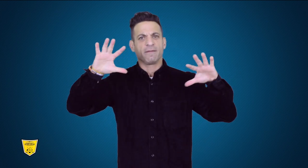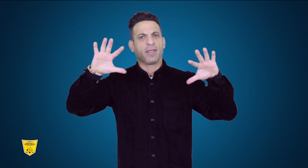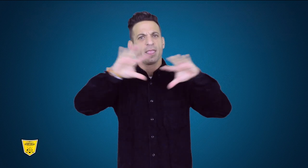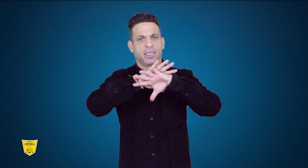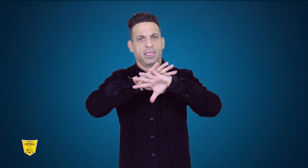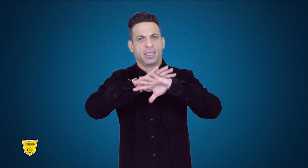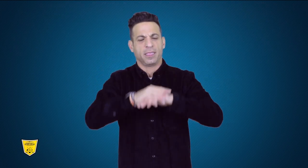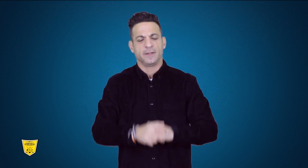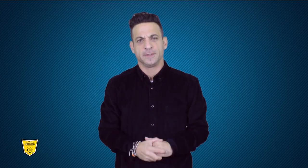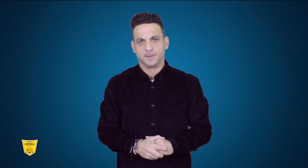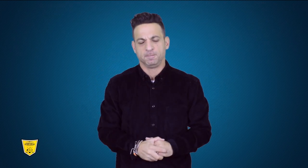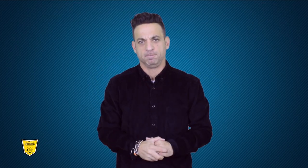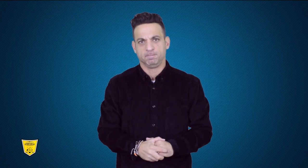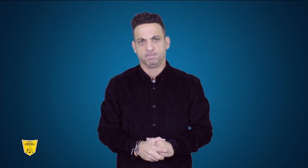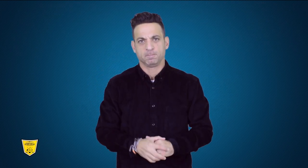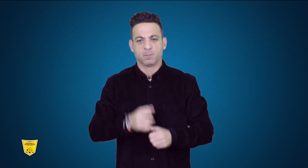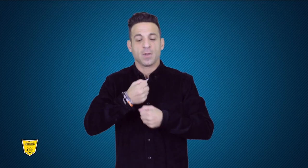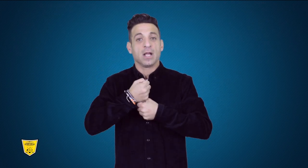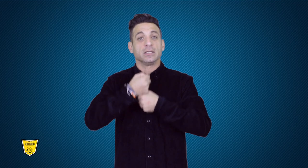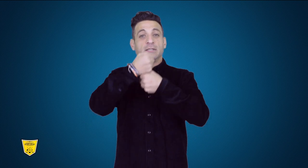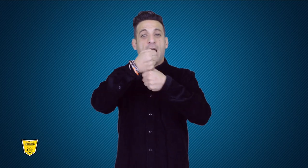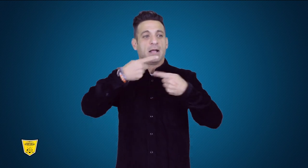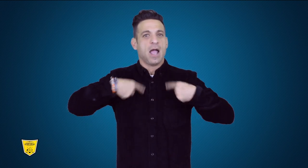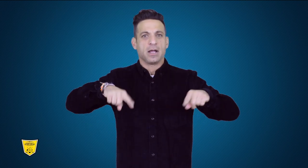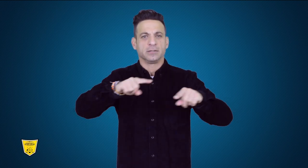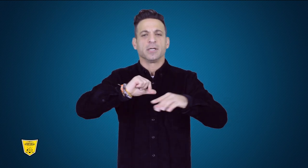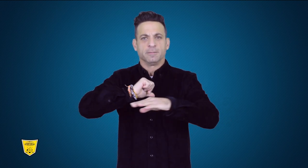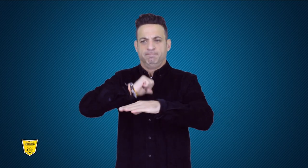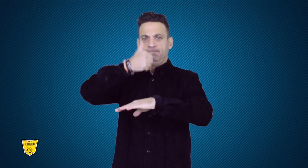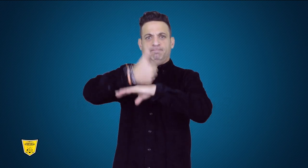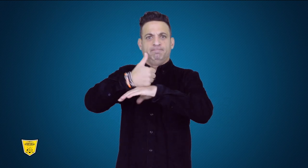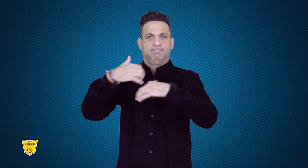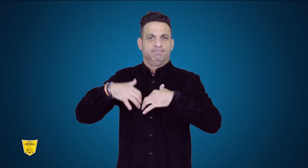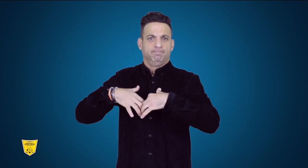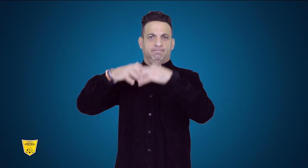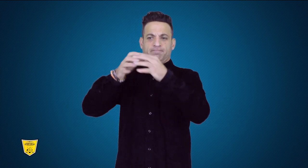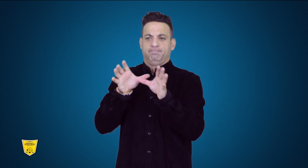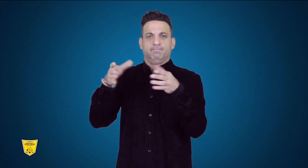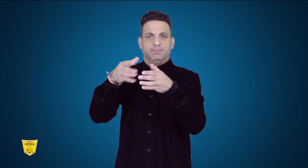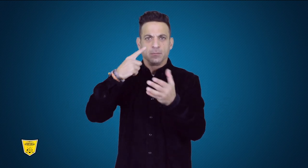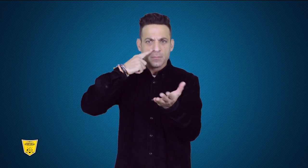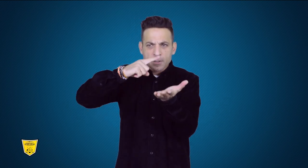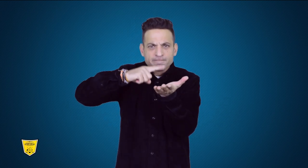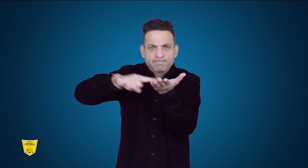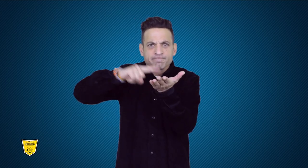which created confusion. Delegates launched a Task Force